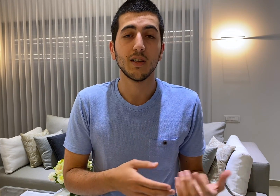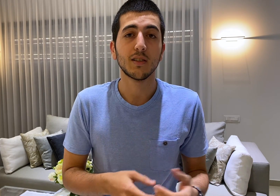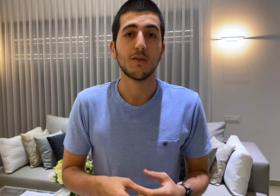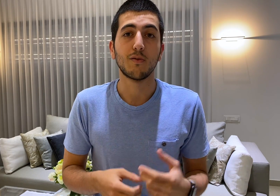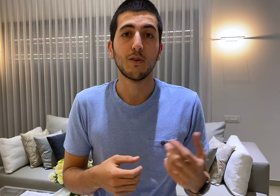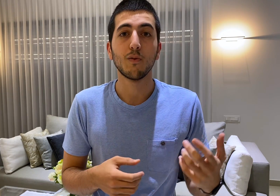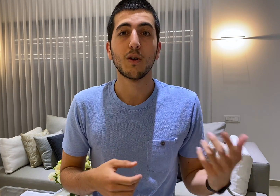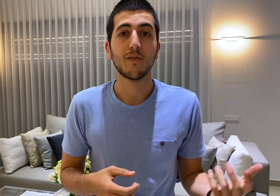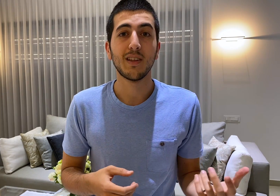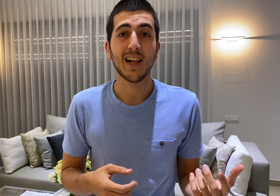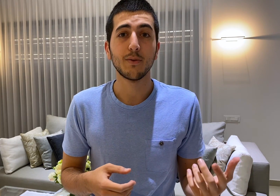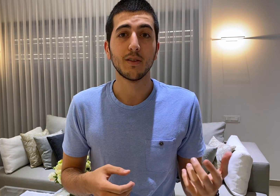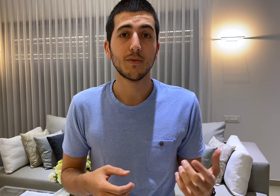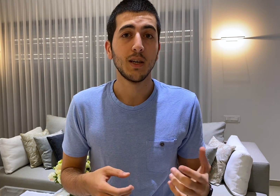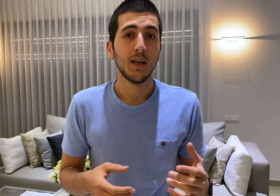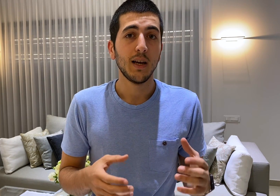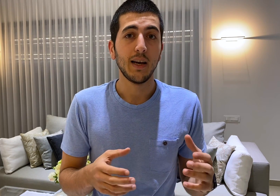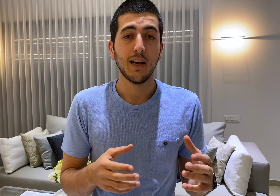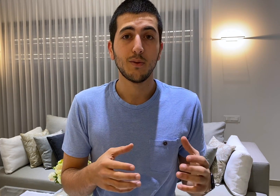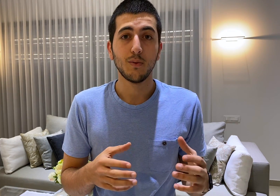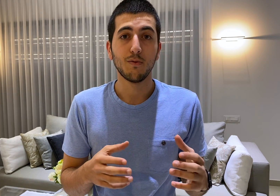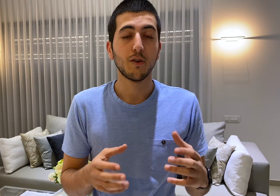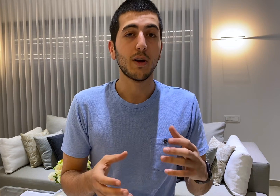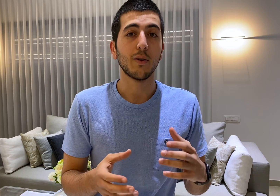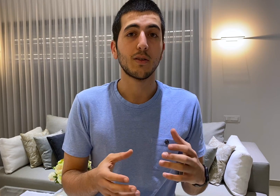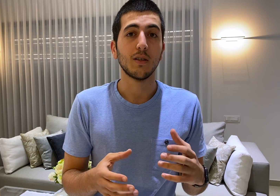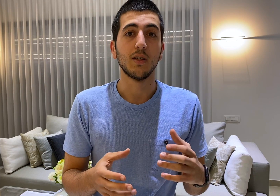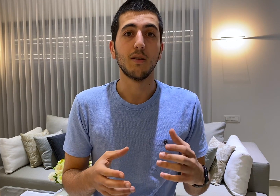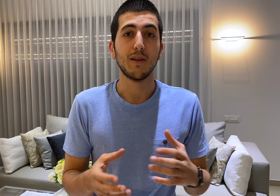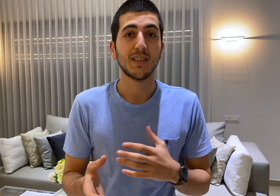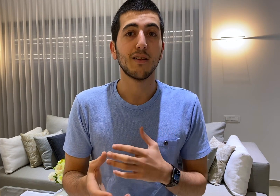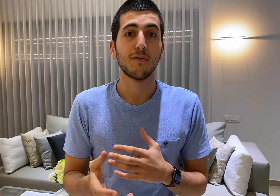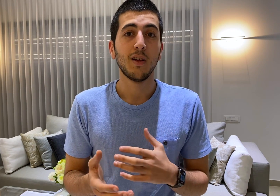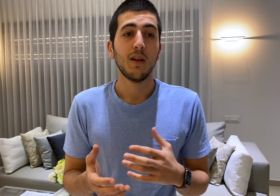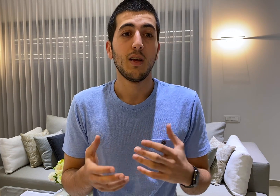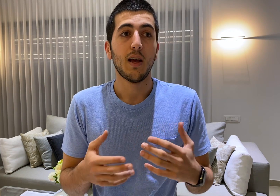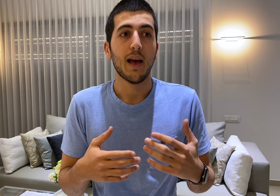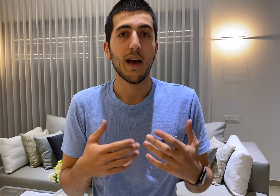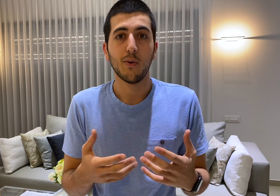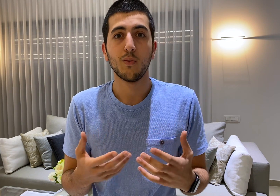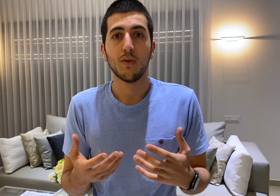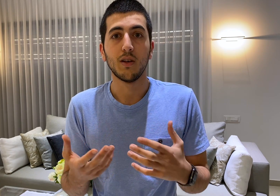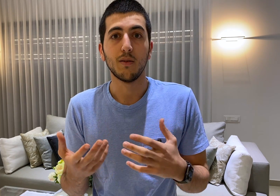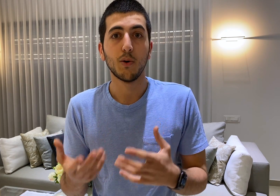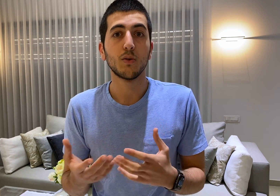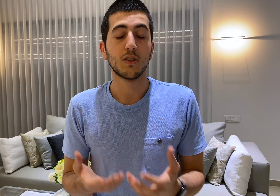or for every one of these algorithms I had to figure out myself how the pose is